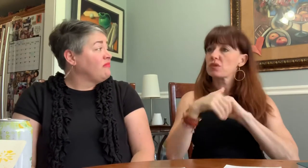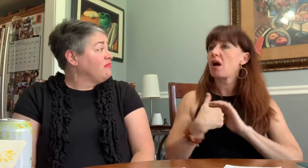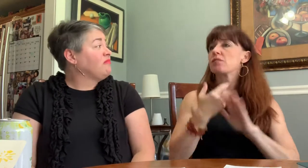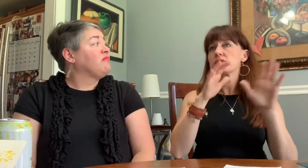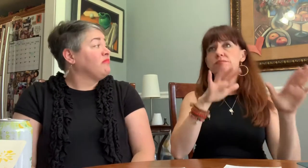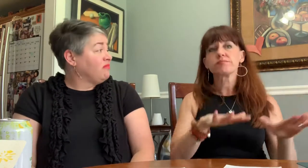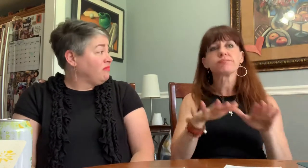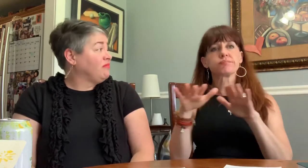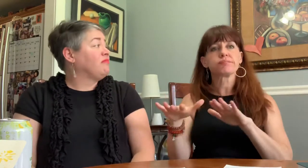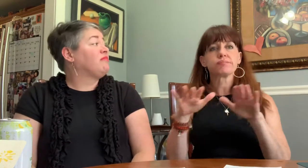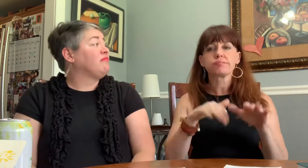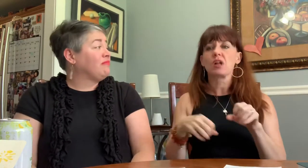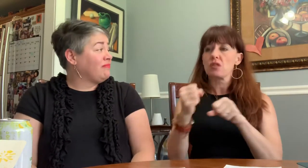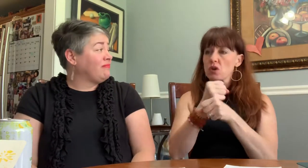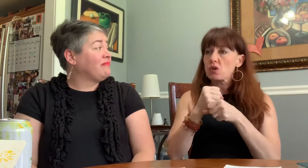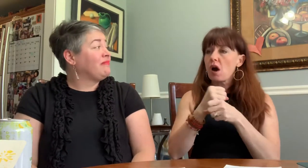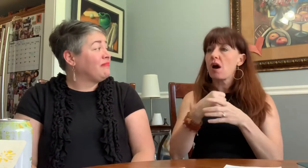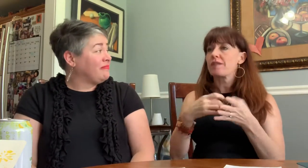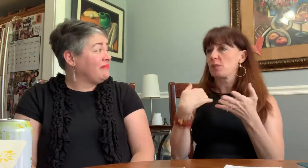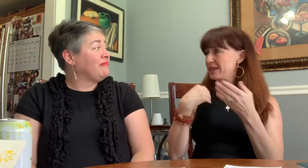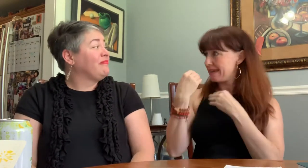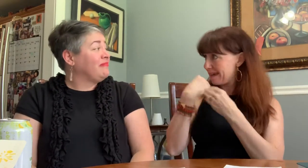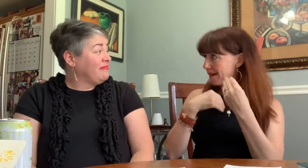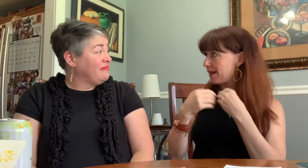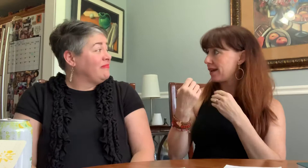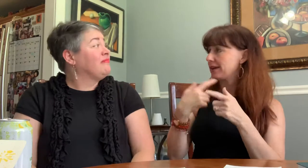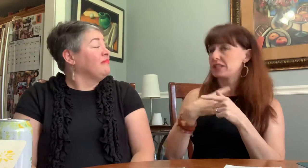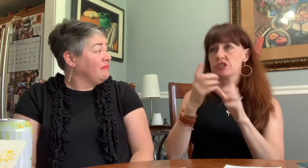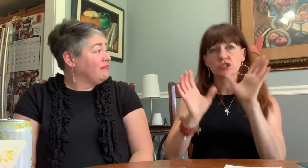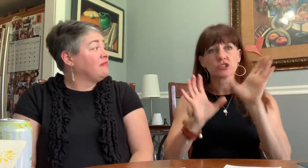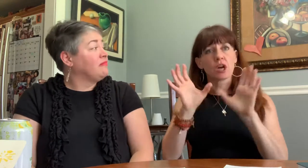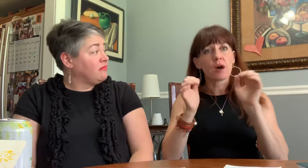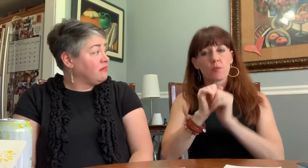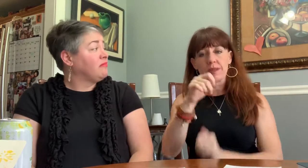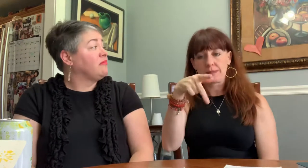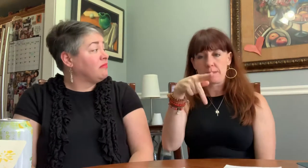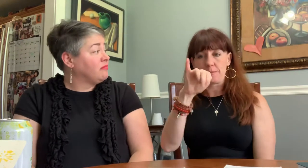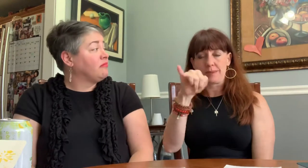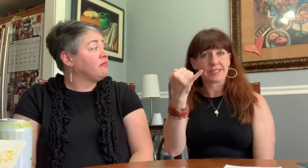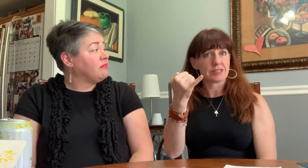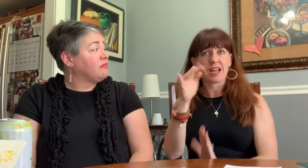We went back to Molly Gallivans and had soup, coffee,